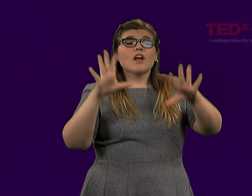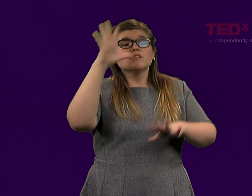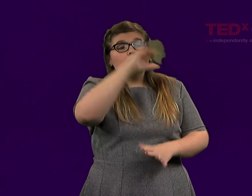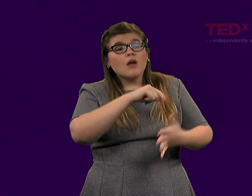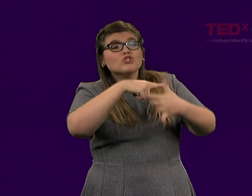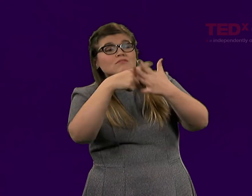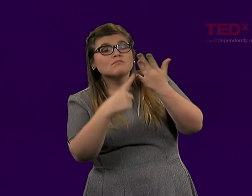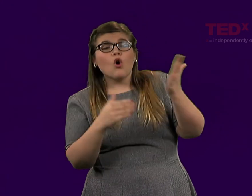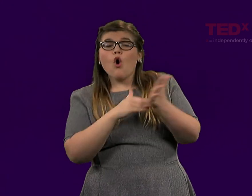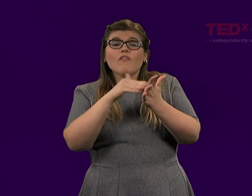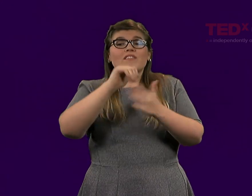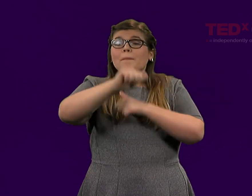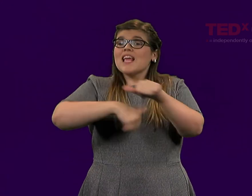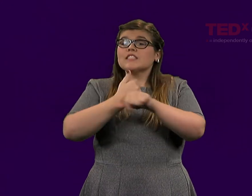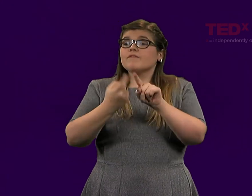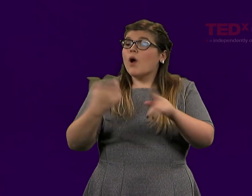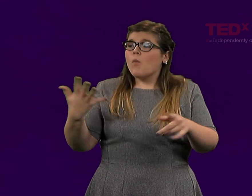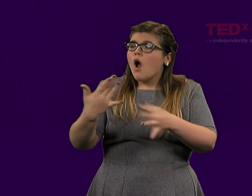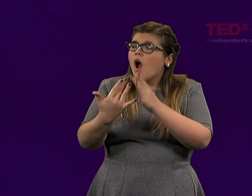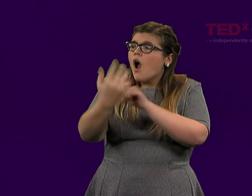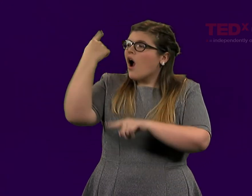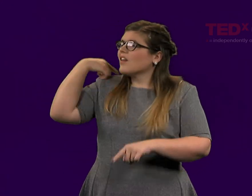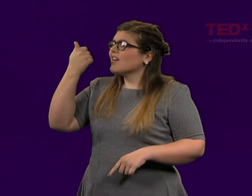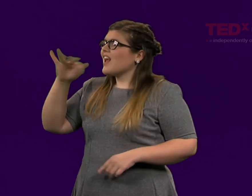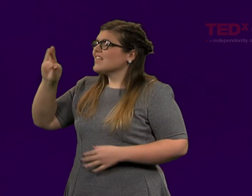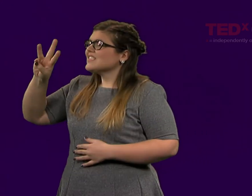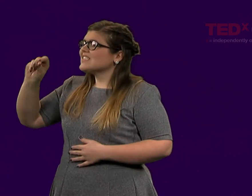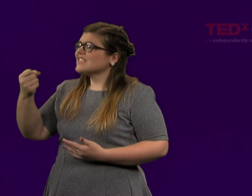the assumptions you may have had going back from the 1960's